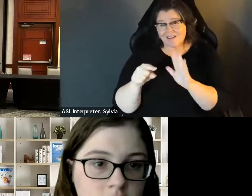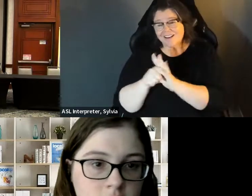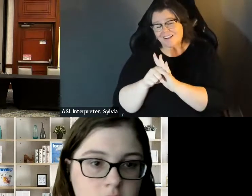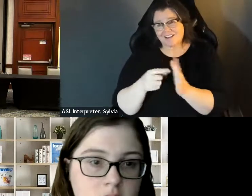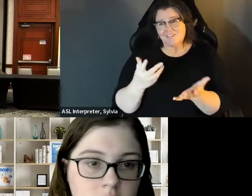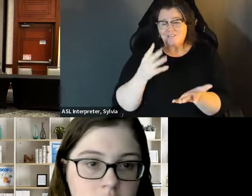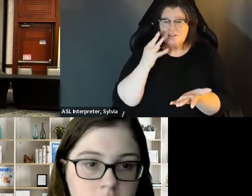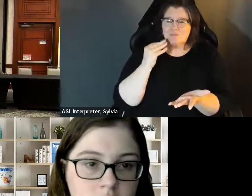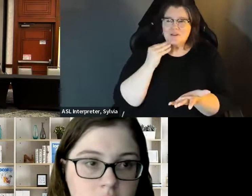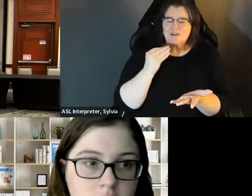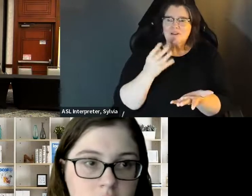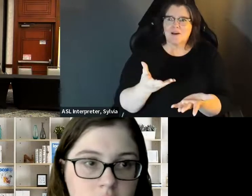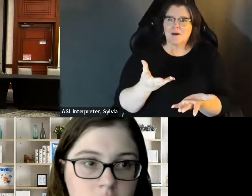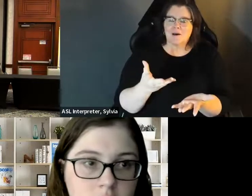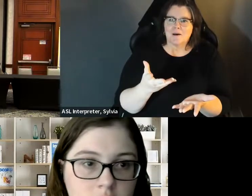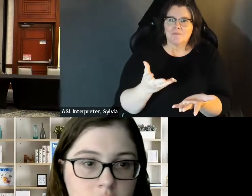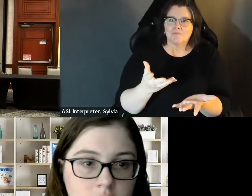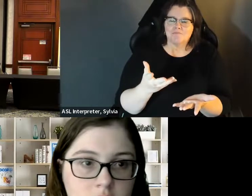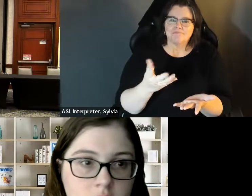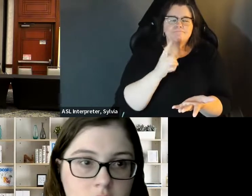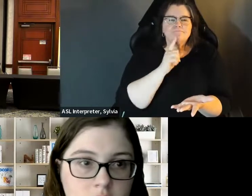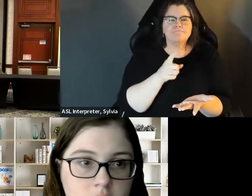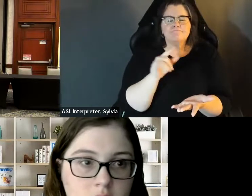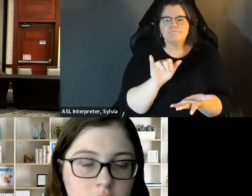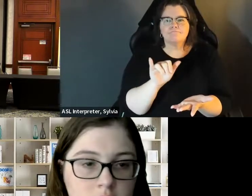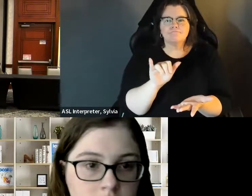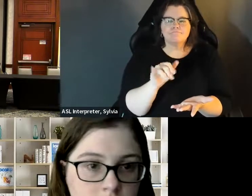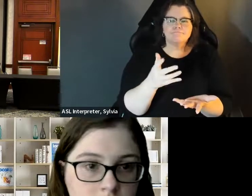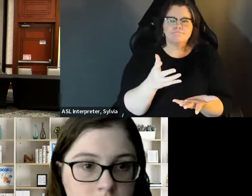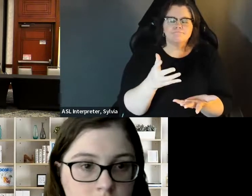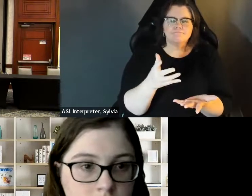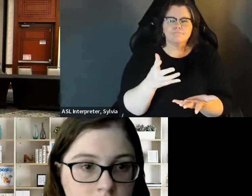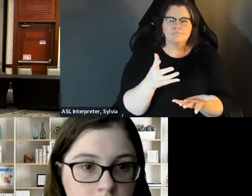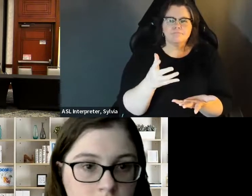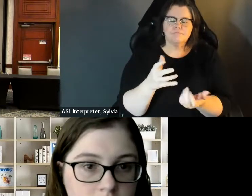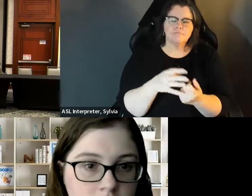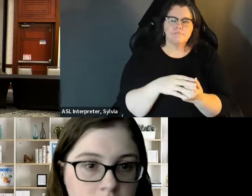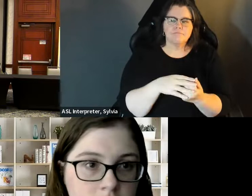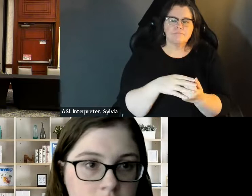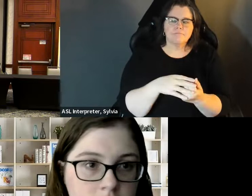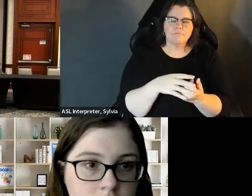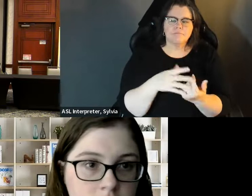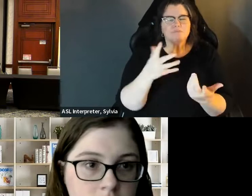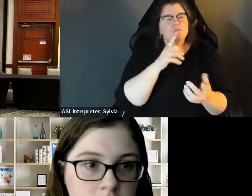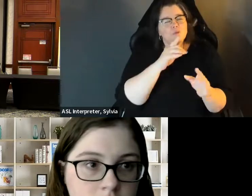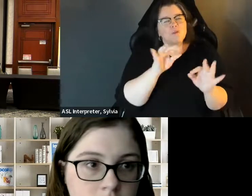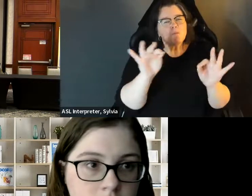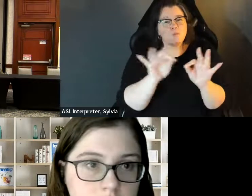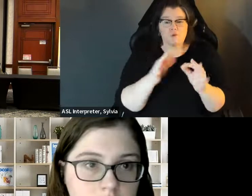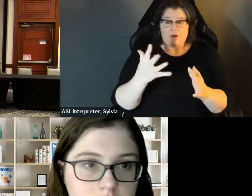I'm used to that. Oh, well, you know big deal, So I think that was actually a good and a bad thing. So I think that was actually a good